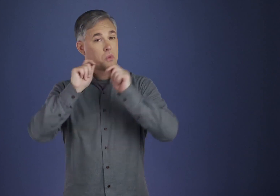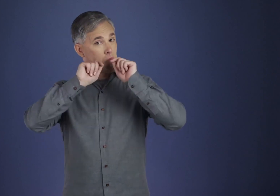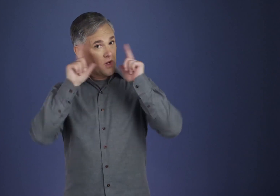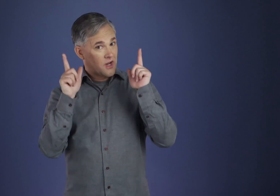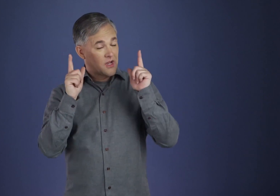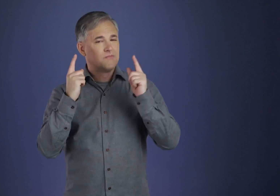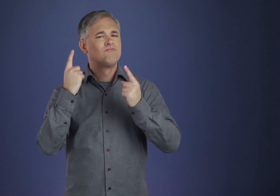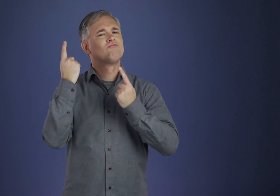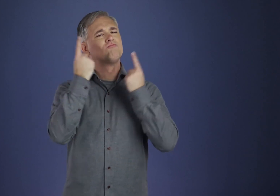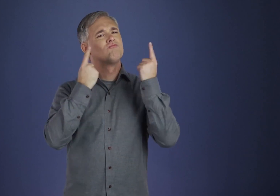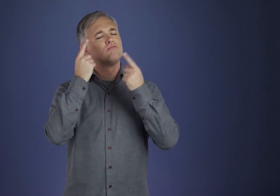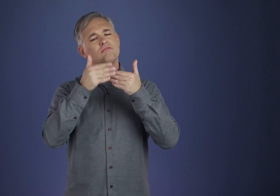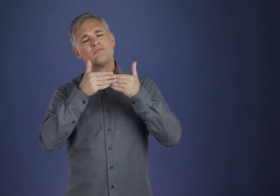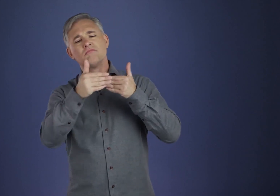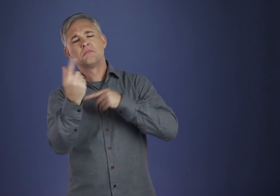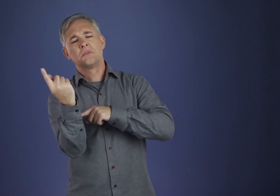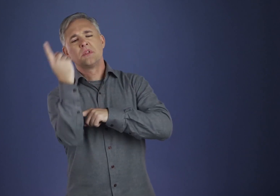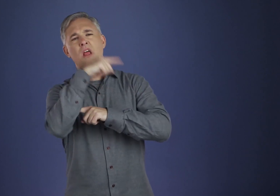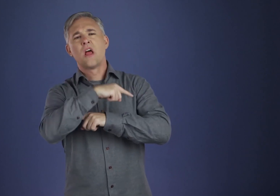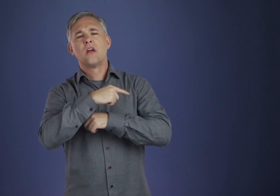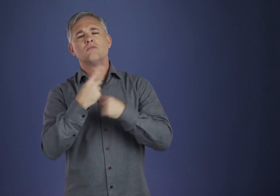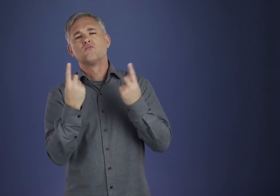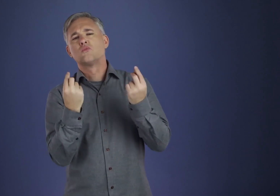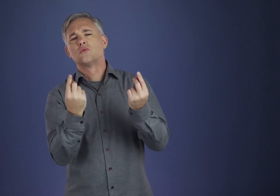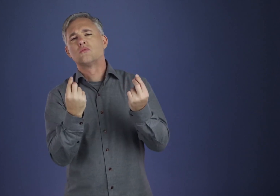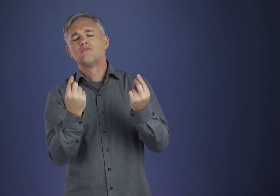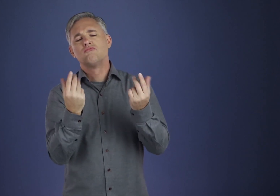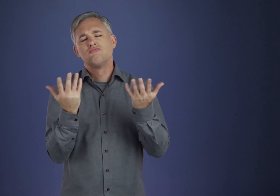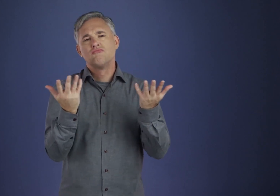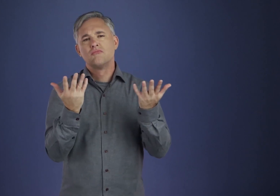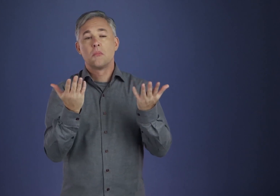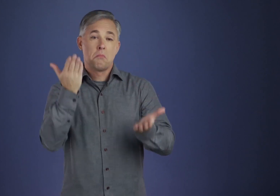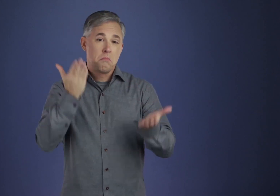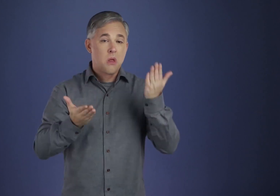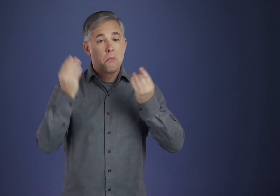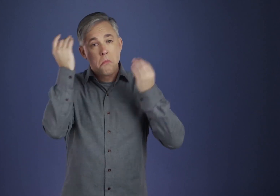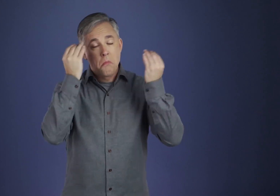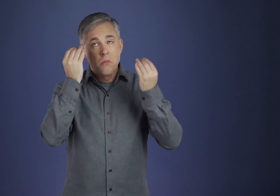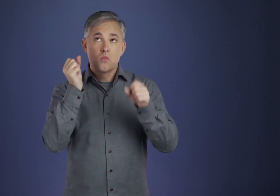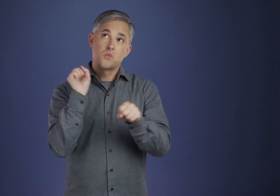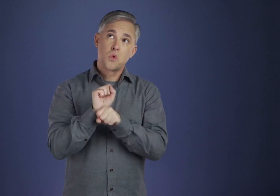and for the ability to help other people as we have already thought they should be helped.